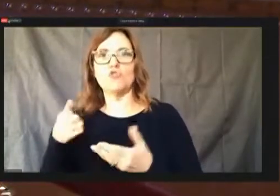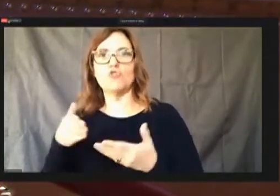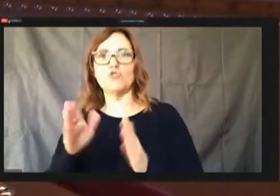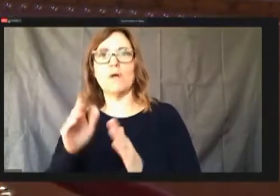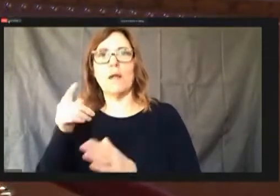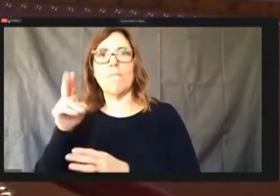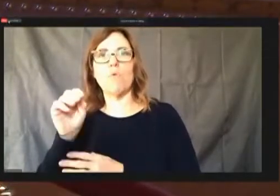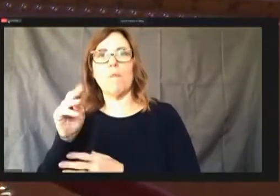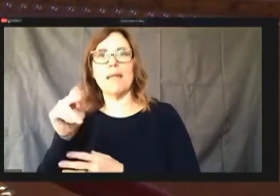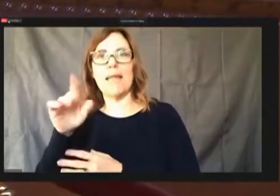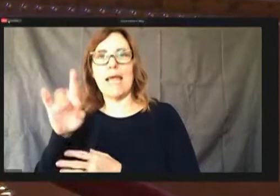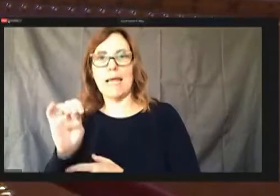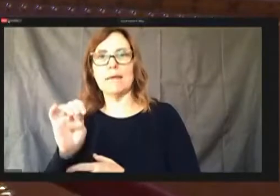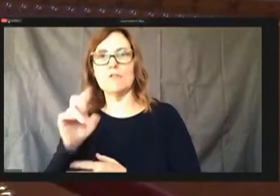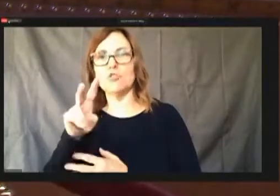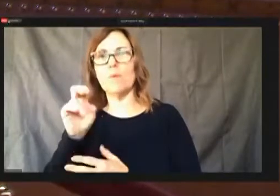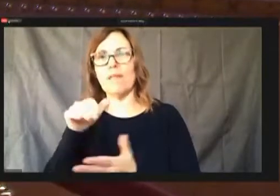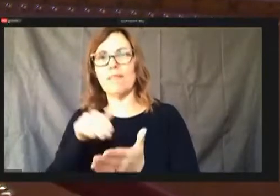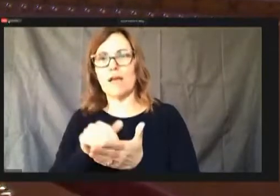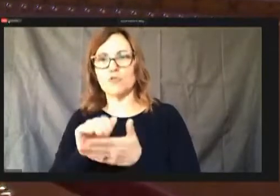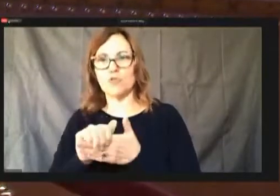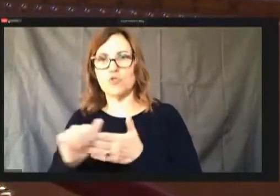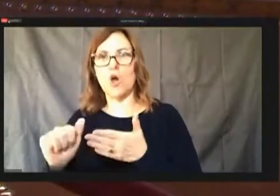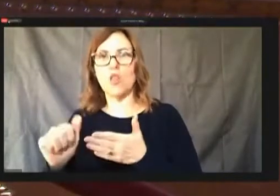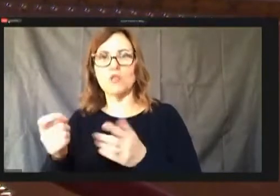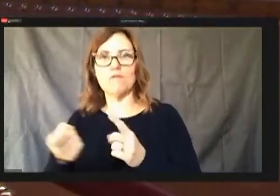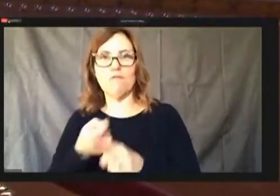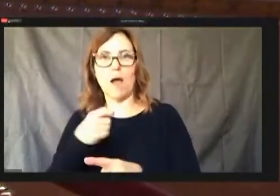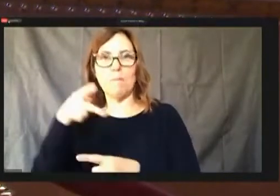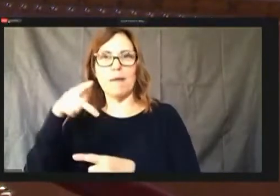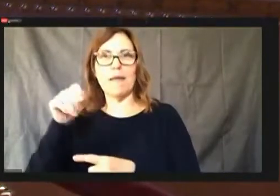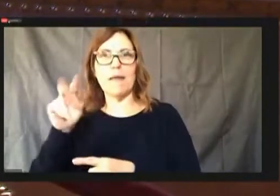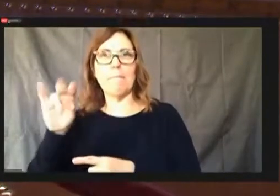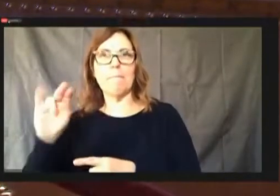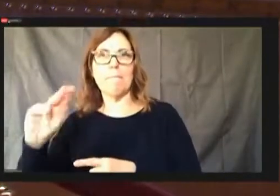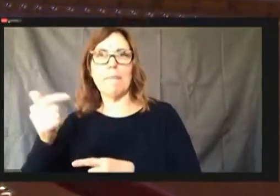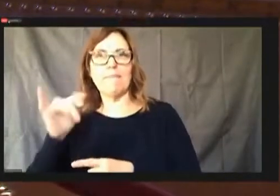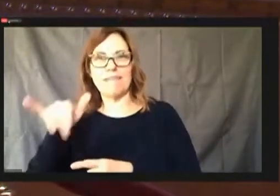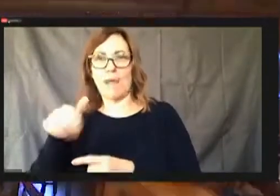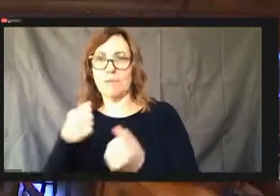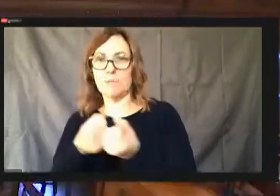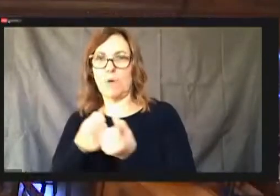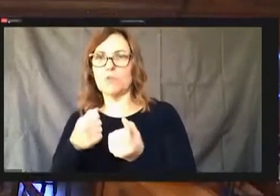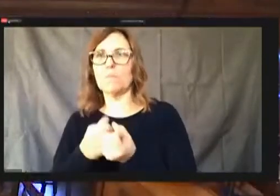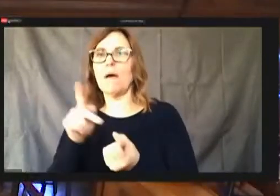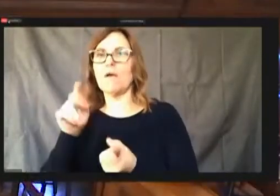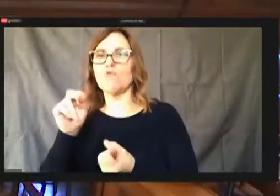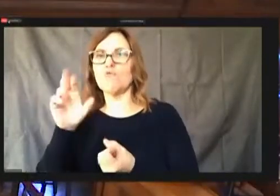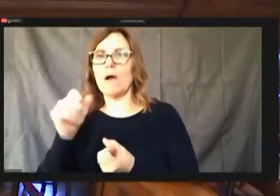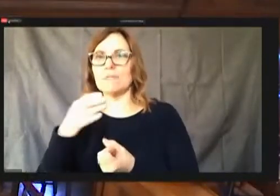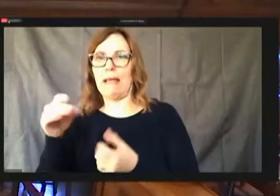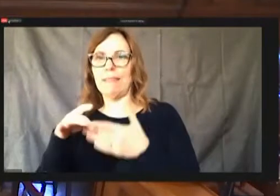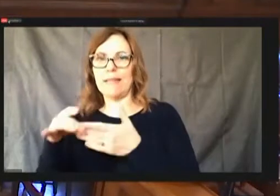paving also sponsored by constable cross along with leadership. Motion to approve. Second.